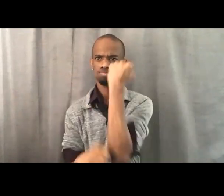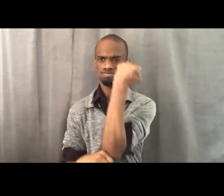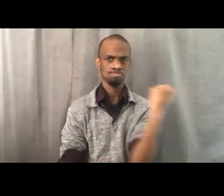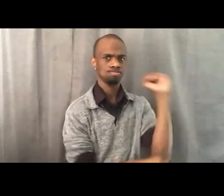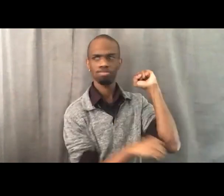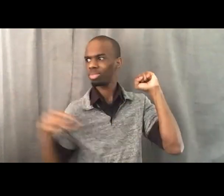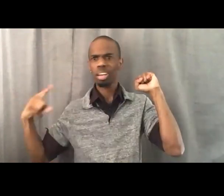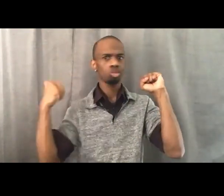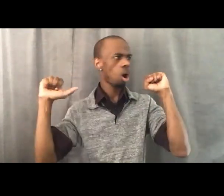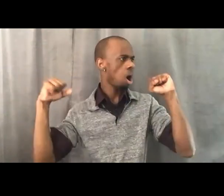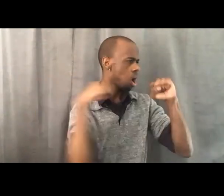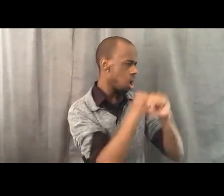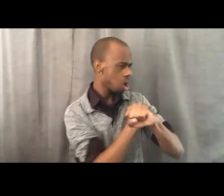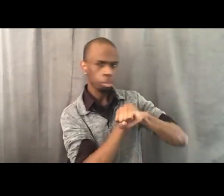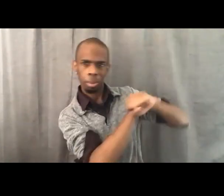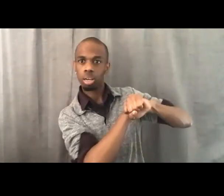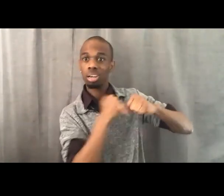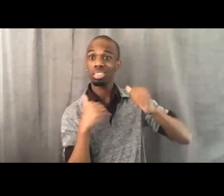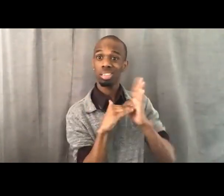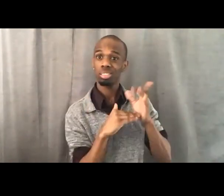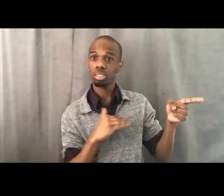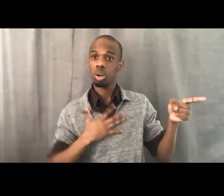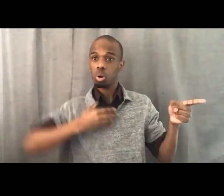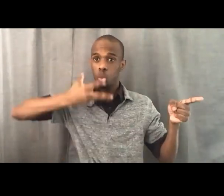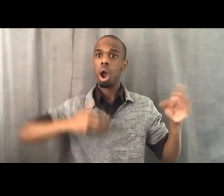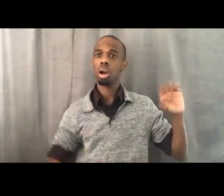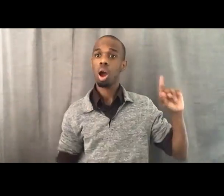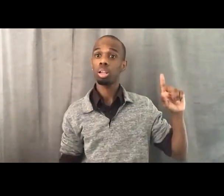They won those fights. We won those fights.